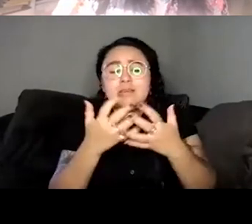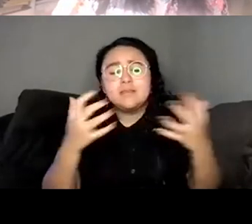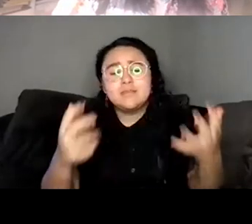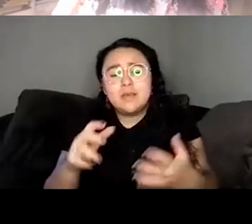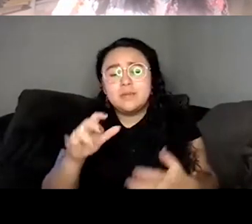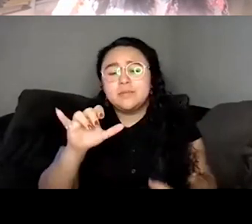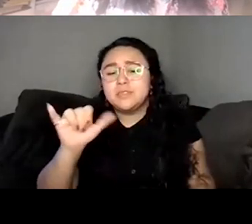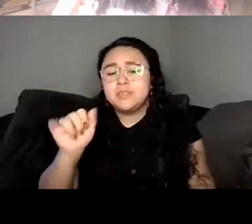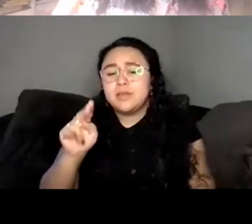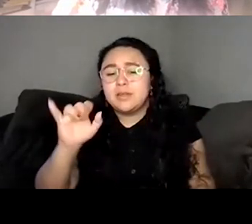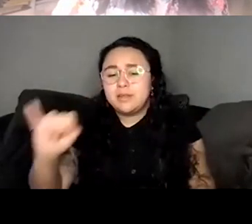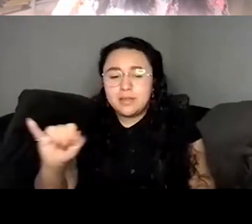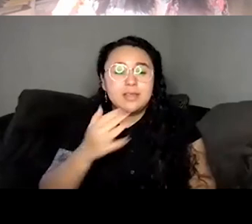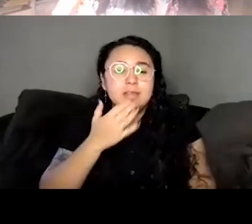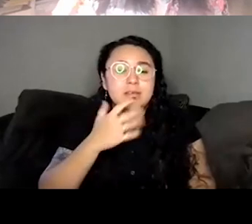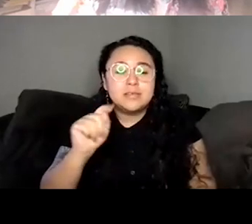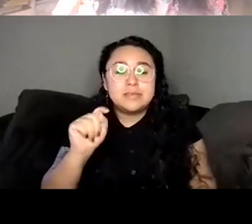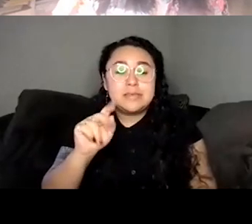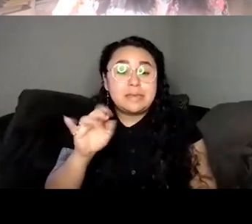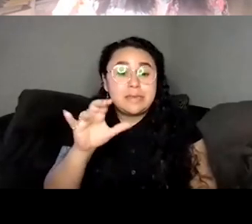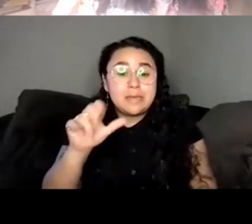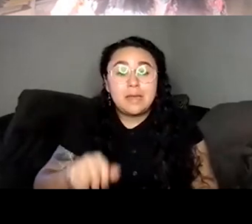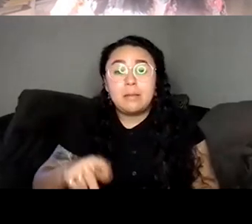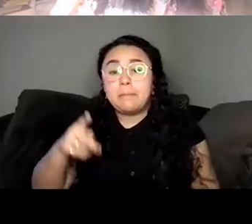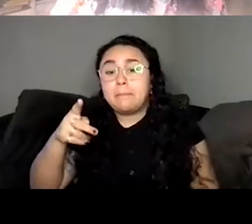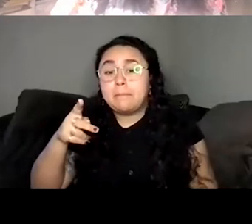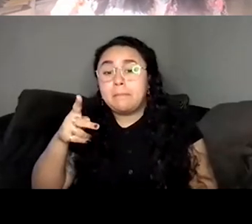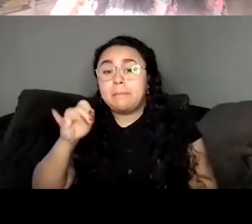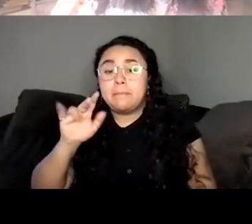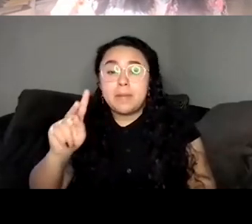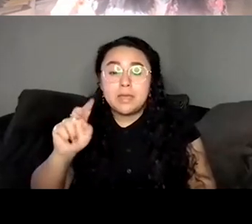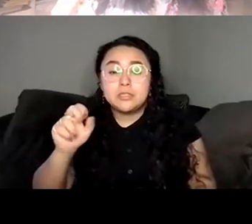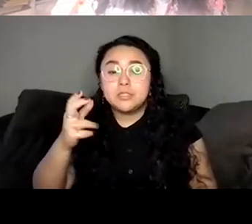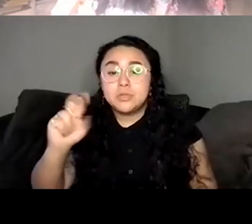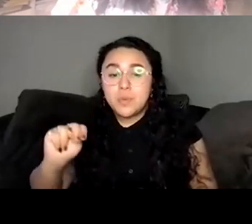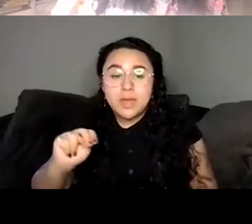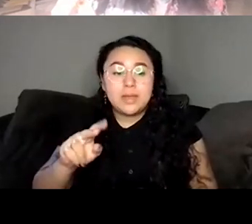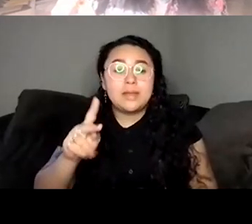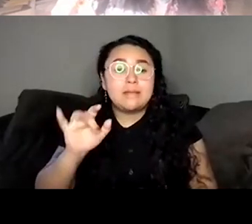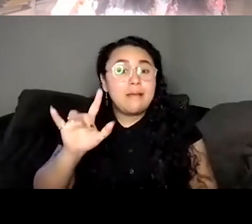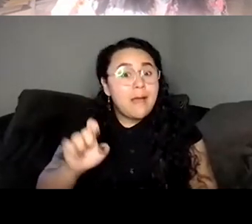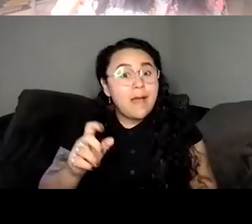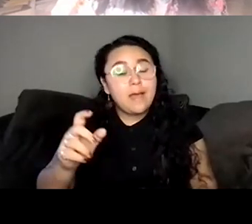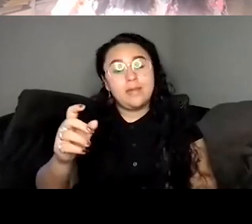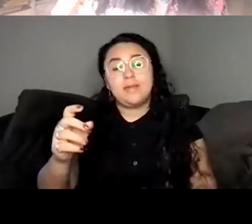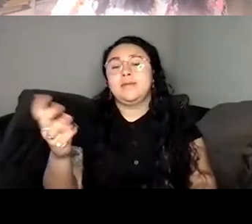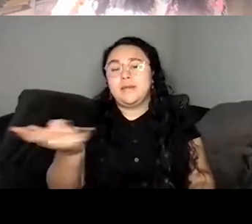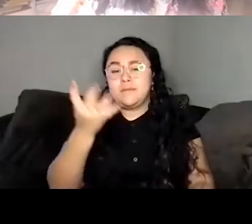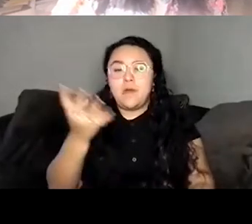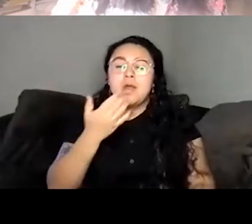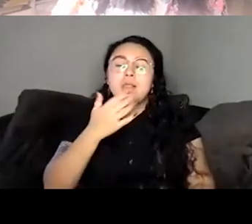you take care. Thank you pick one. And Kyle, thank you so much for joining us online. Thank